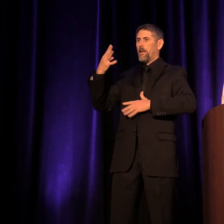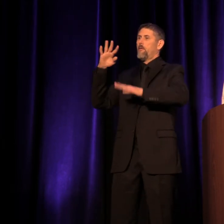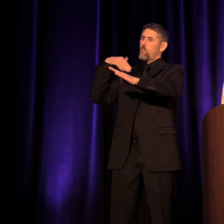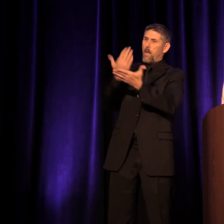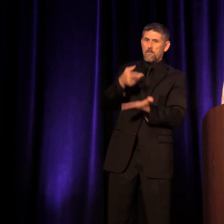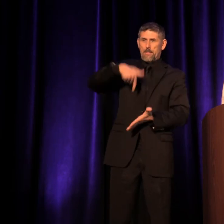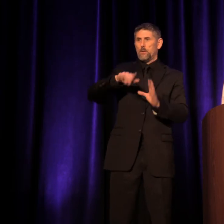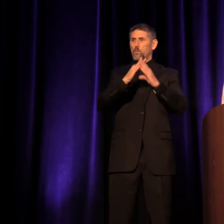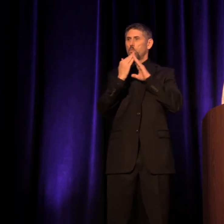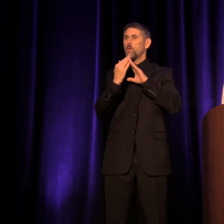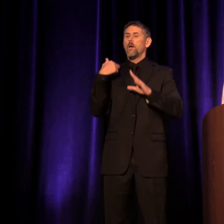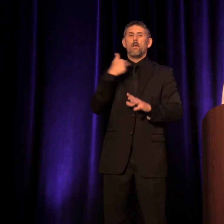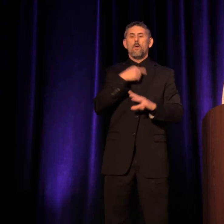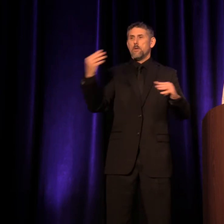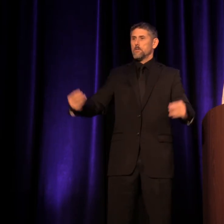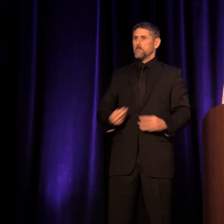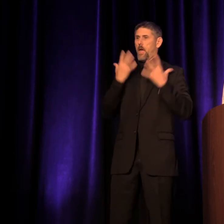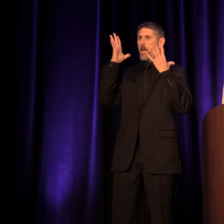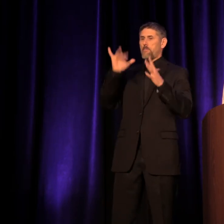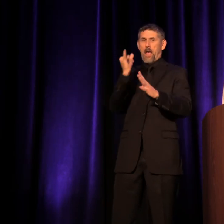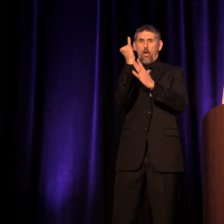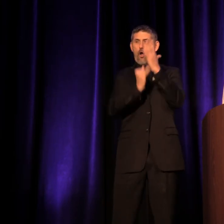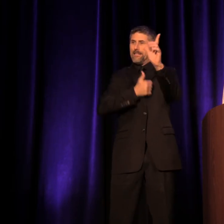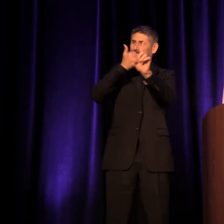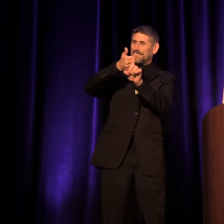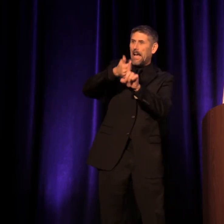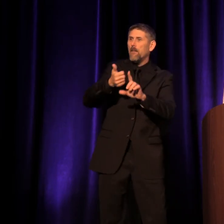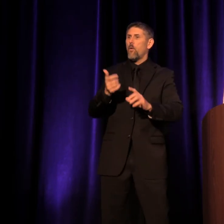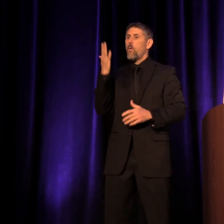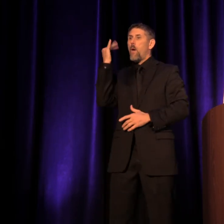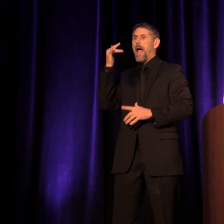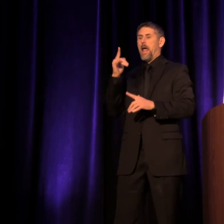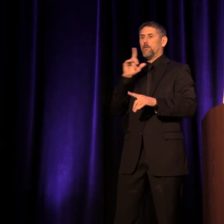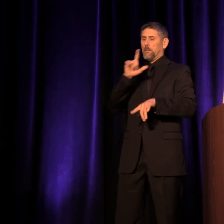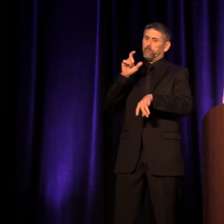And we were inspired by the art itself with the timely performance of Amarillo